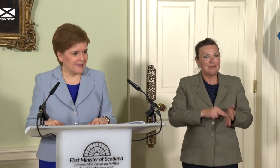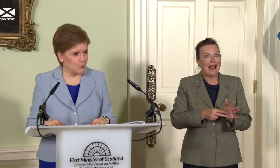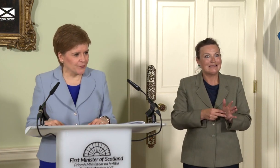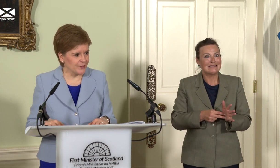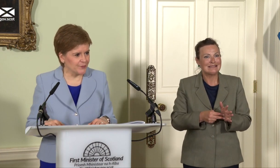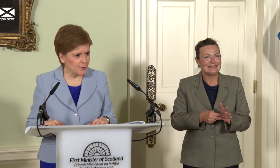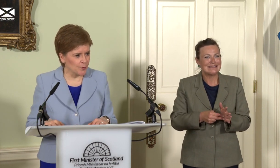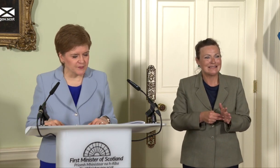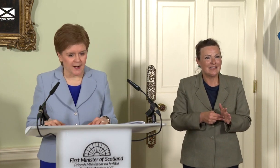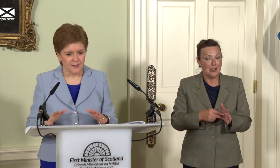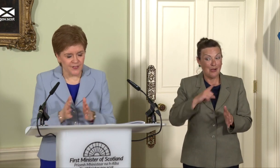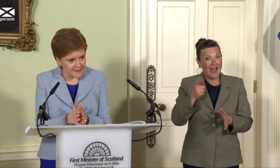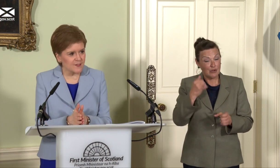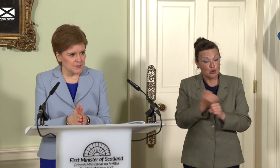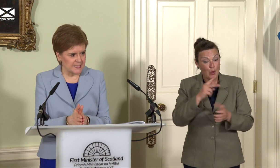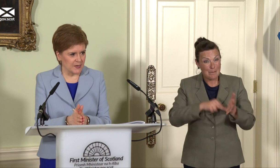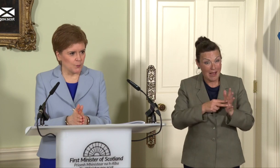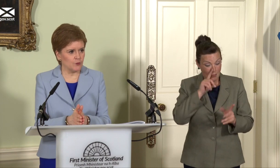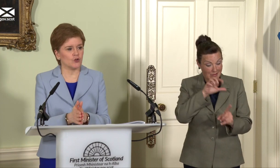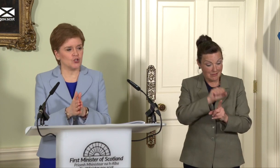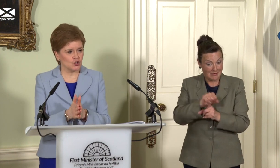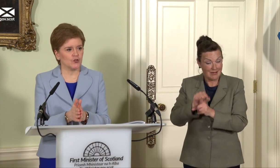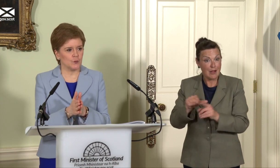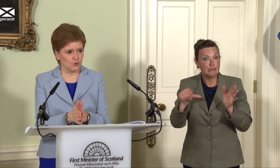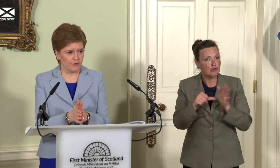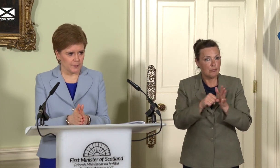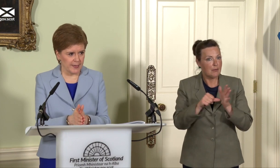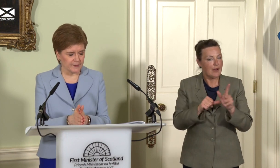what the problems are. That’s the mistake we’ve got to ensure that we don’t replicate. So I’m